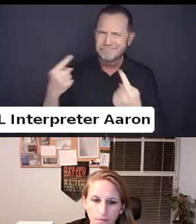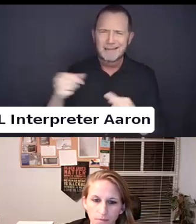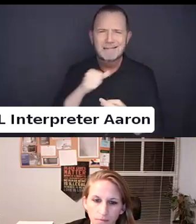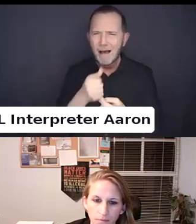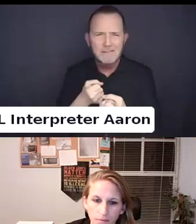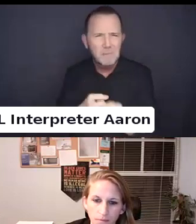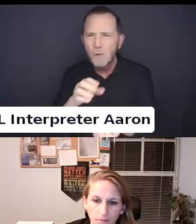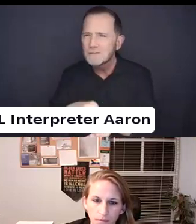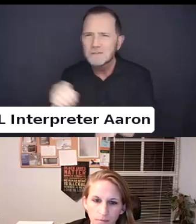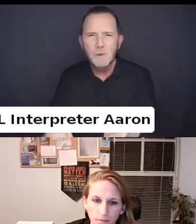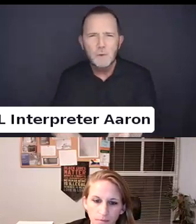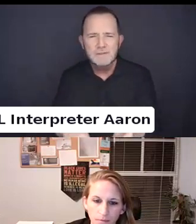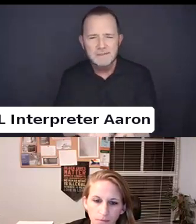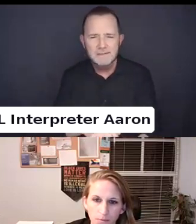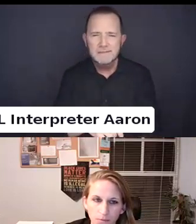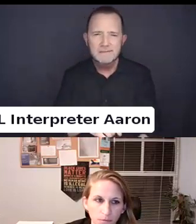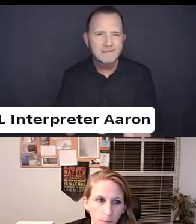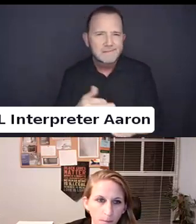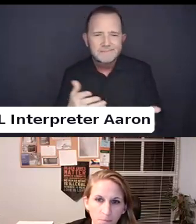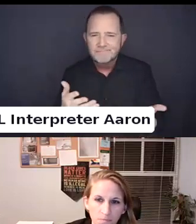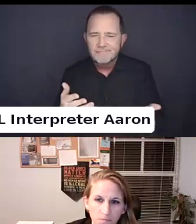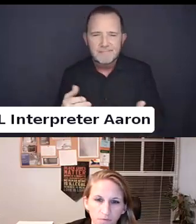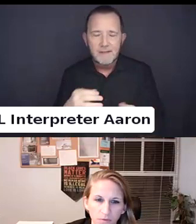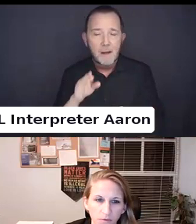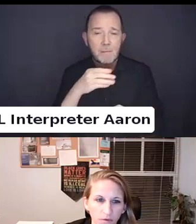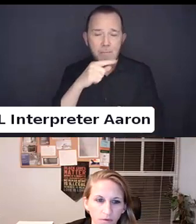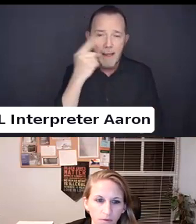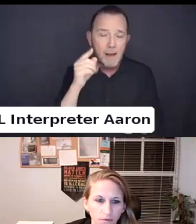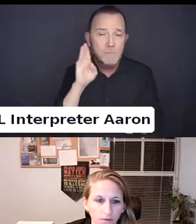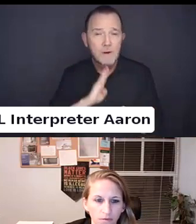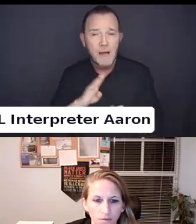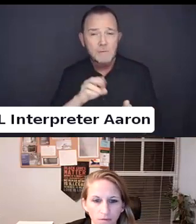Just the whole thing of again, how does it impact someone in their youth to not drink